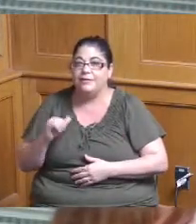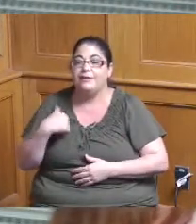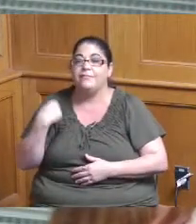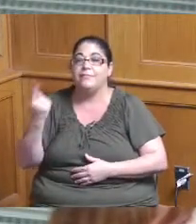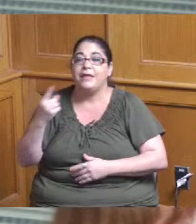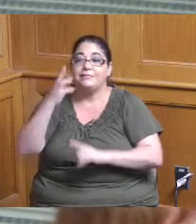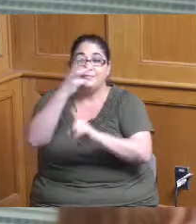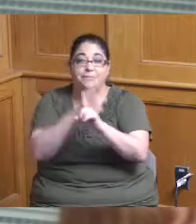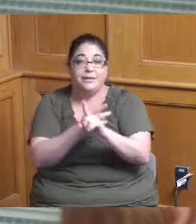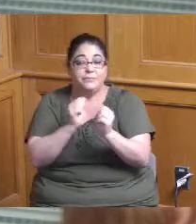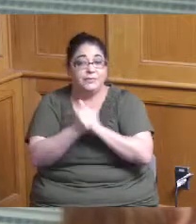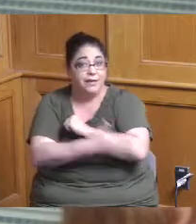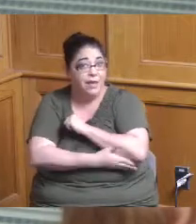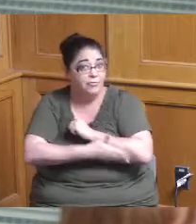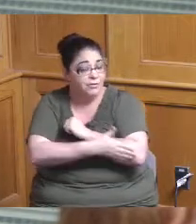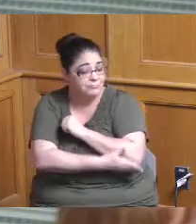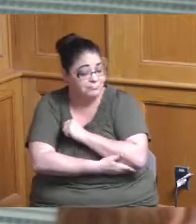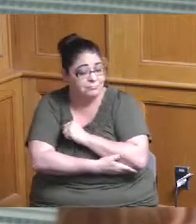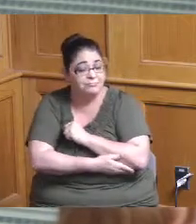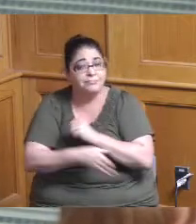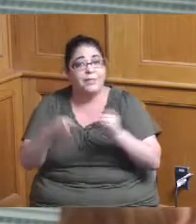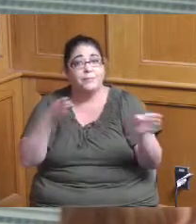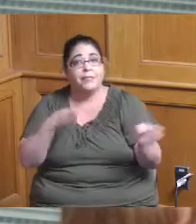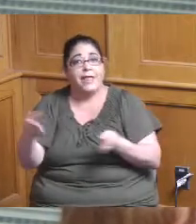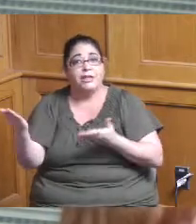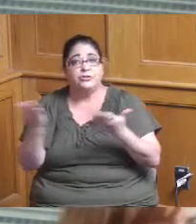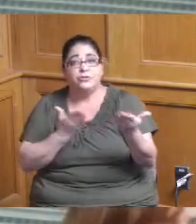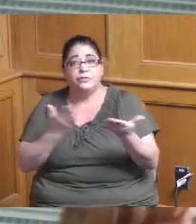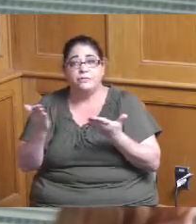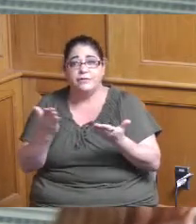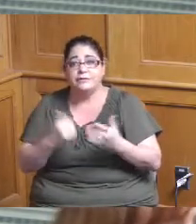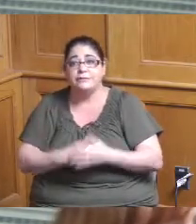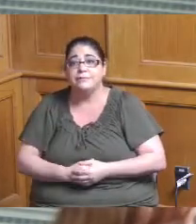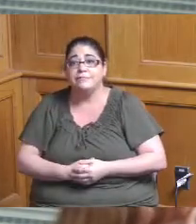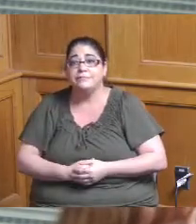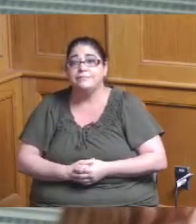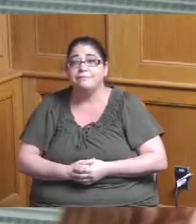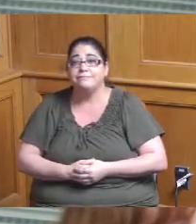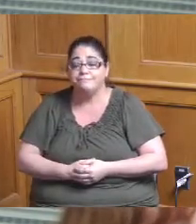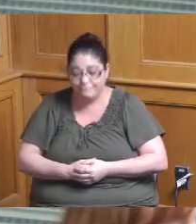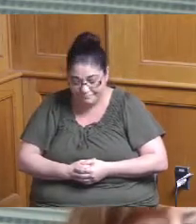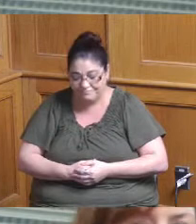months and planning services administrator and planning and community planning and so my first